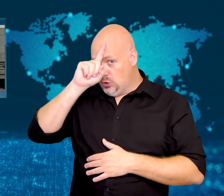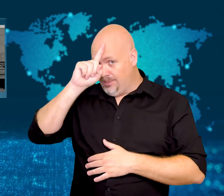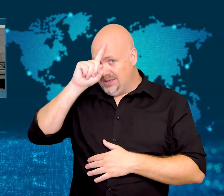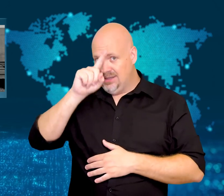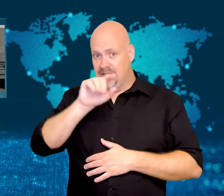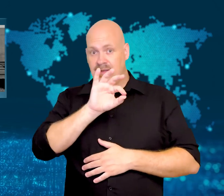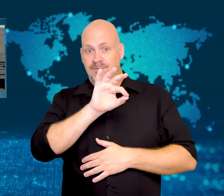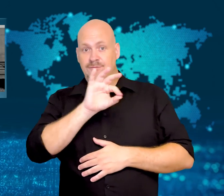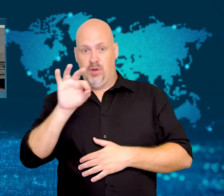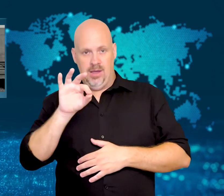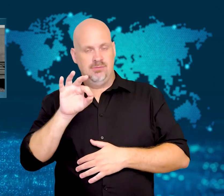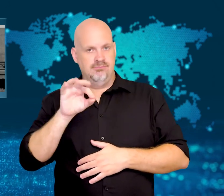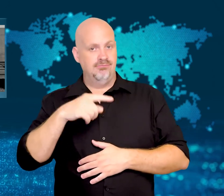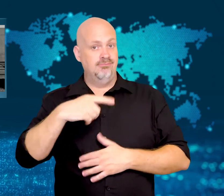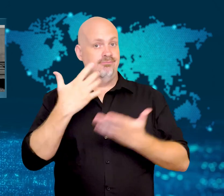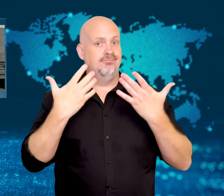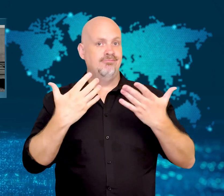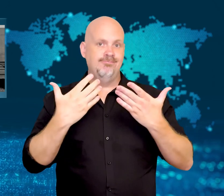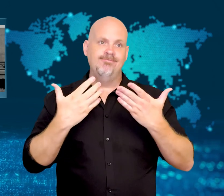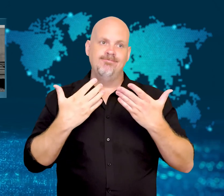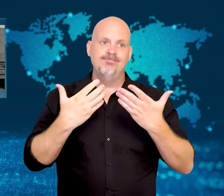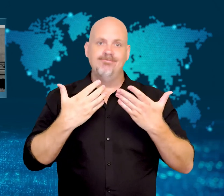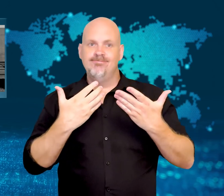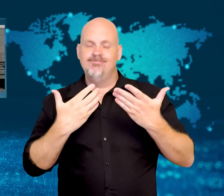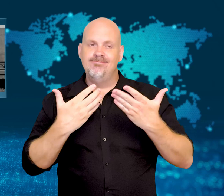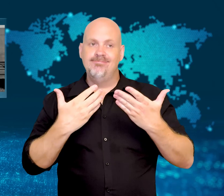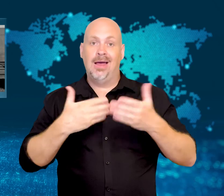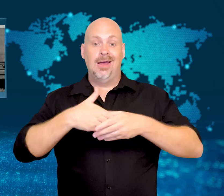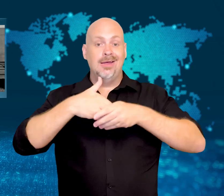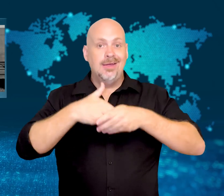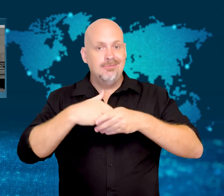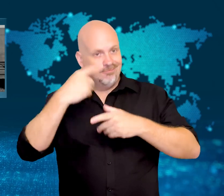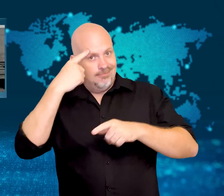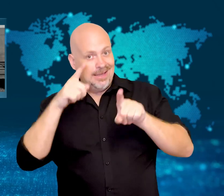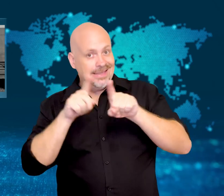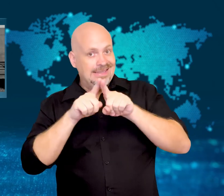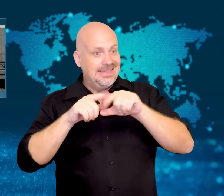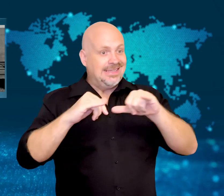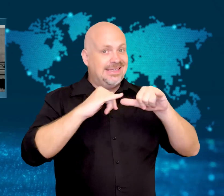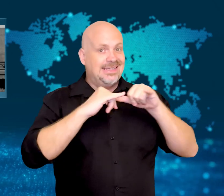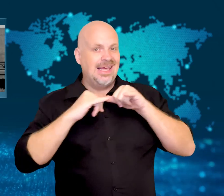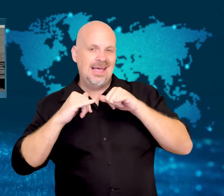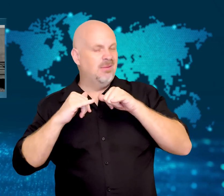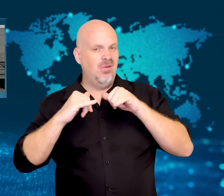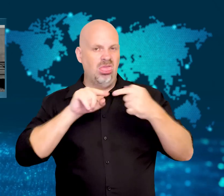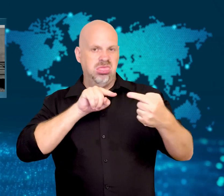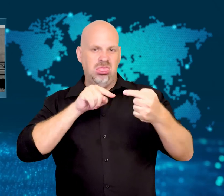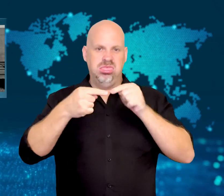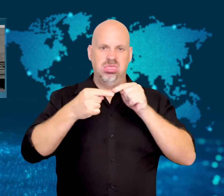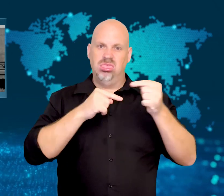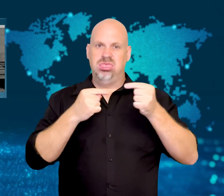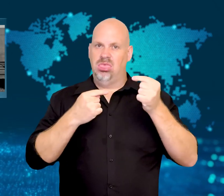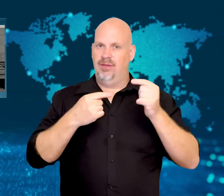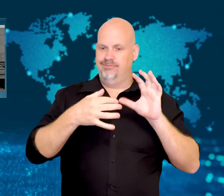now disagree on their stance on Russia.